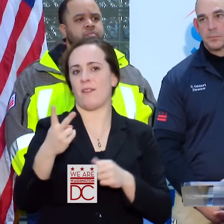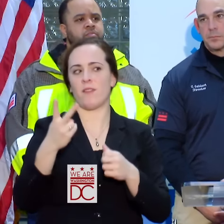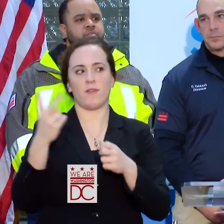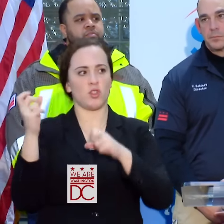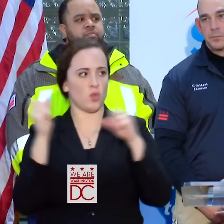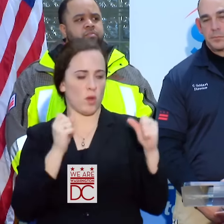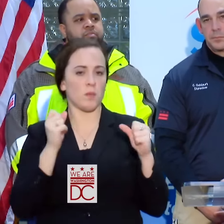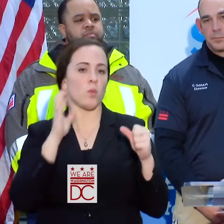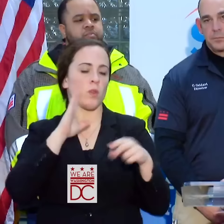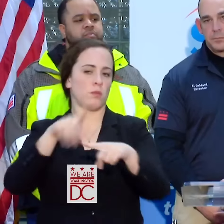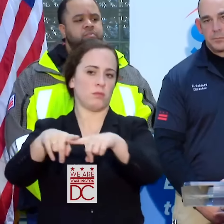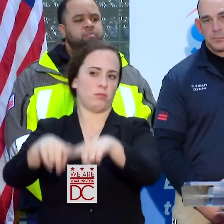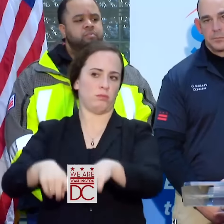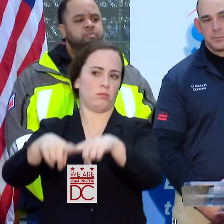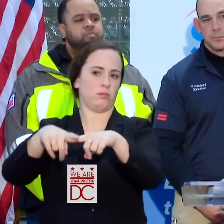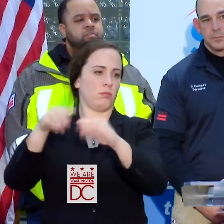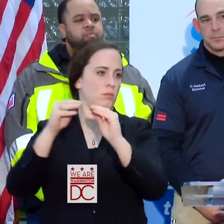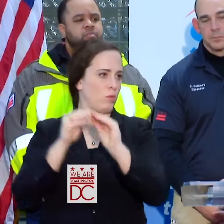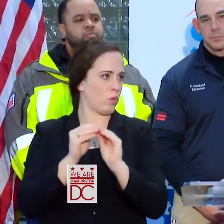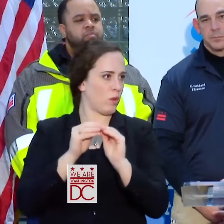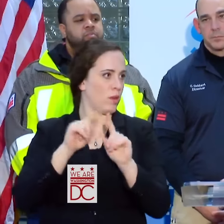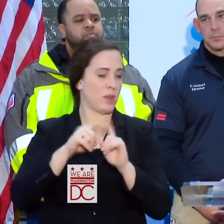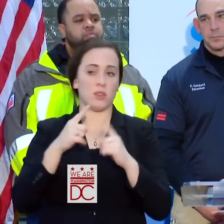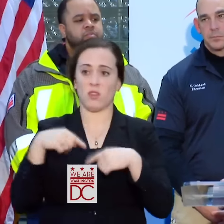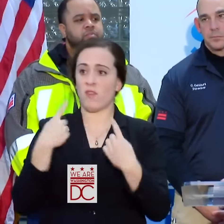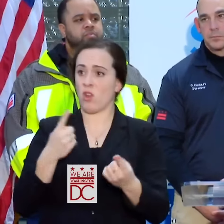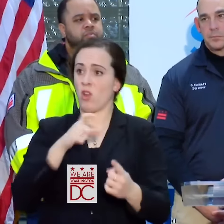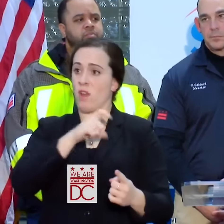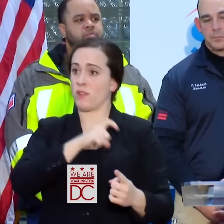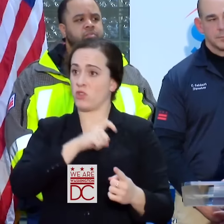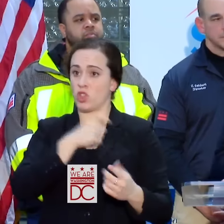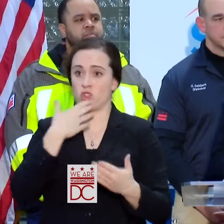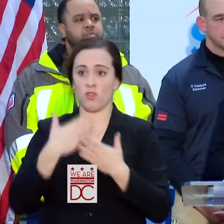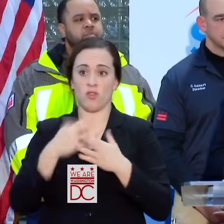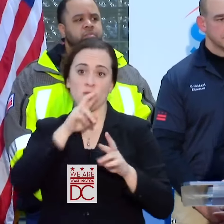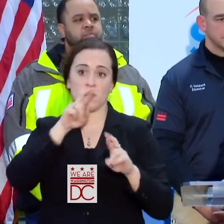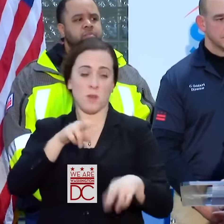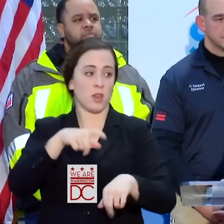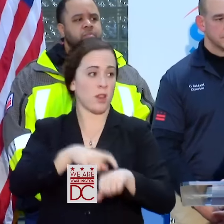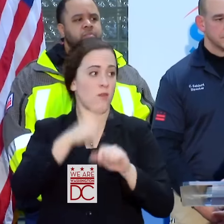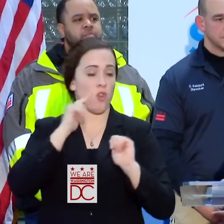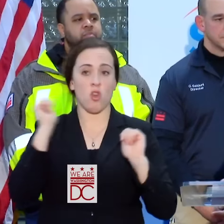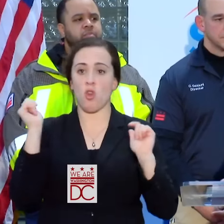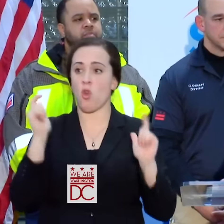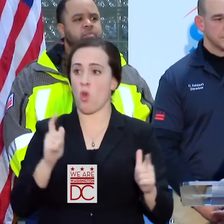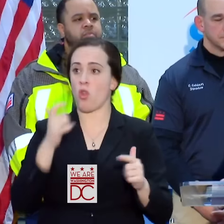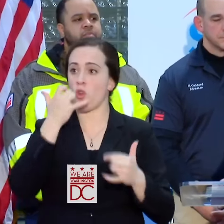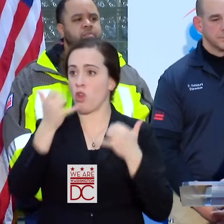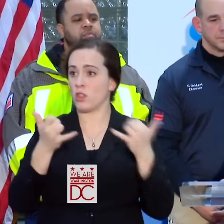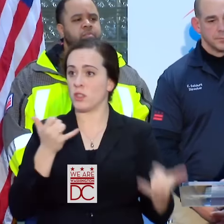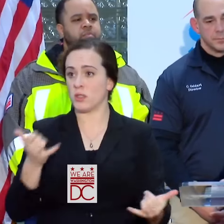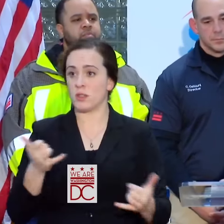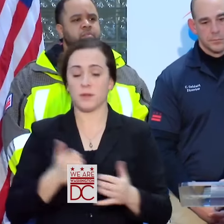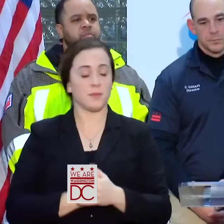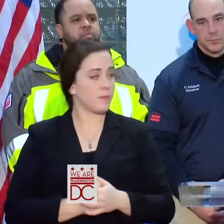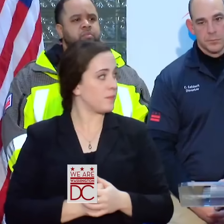SO FAR OFFICERS HAD MADE GOOD RESPONSE TIMES ON ALL OF THEIR CALLS. YES.